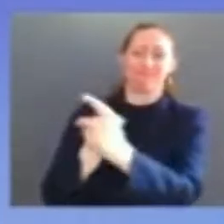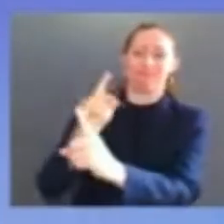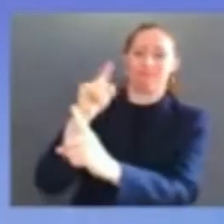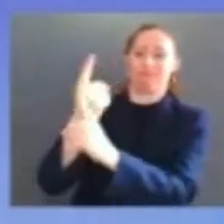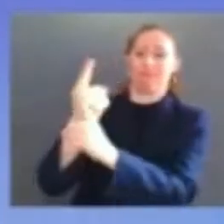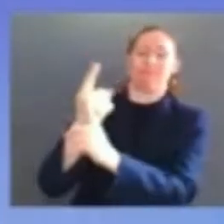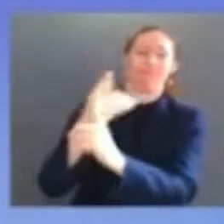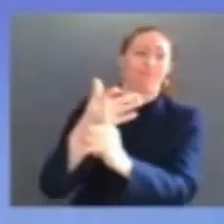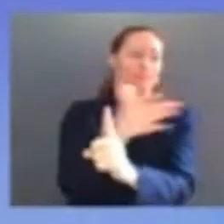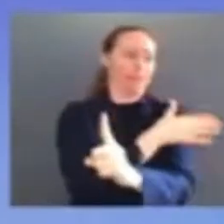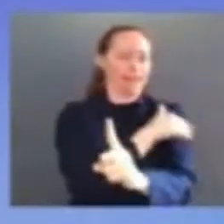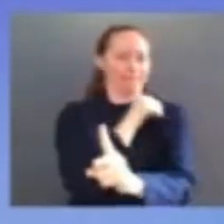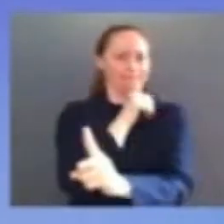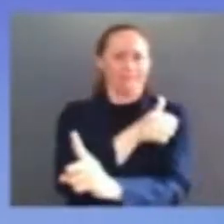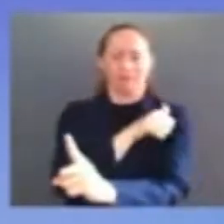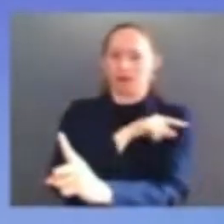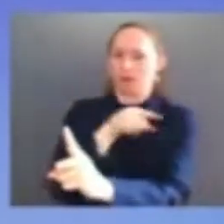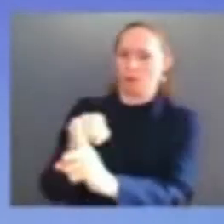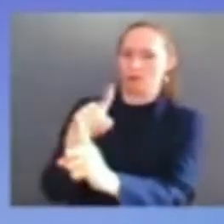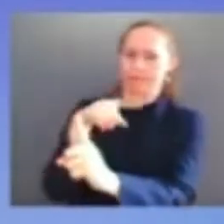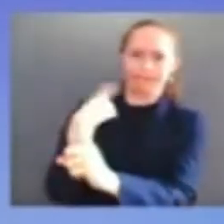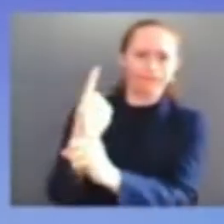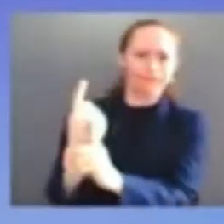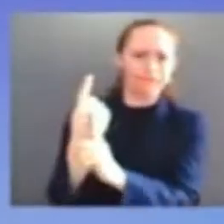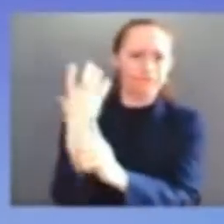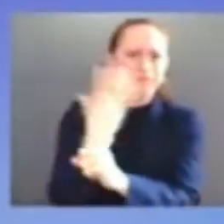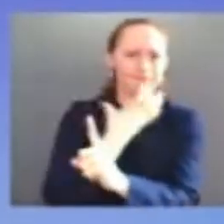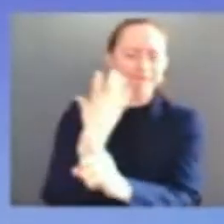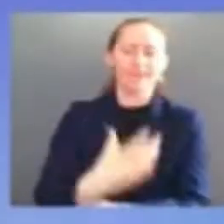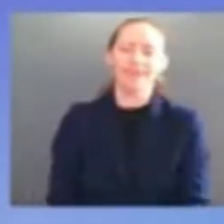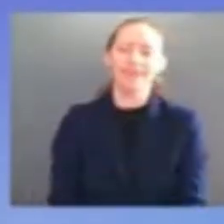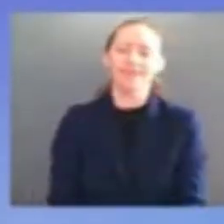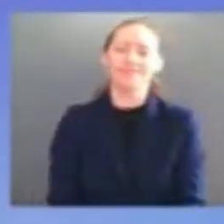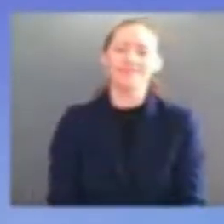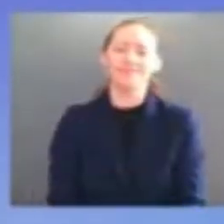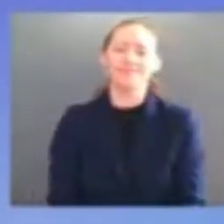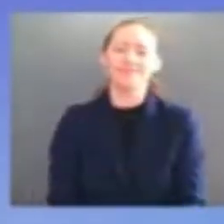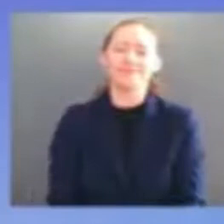the decision she makes will impact on the lives of america for a lot longer in many cases than